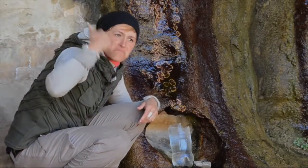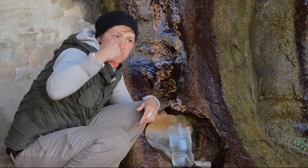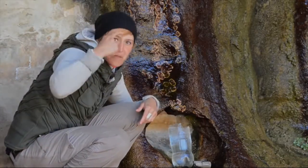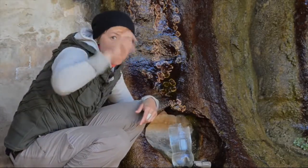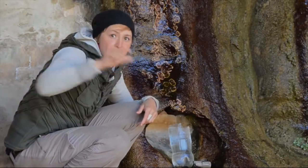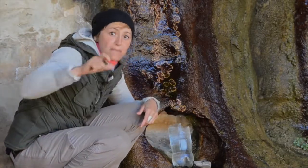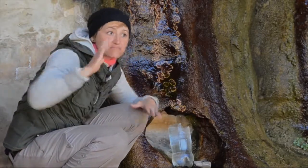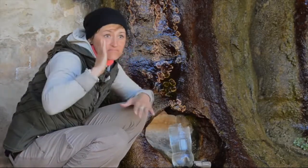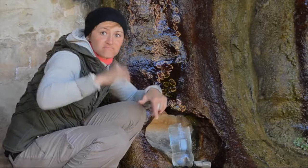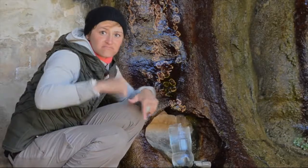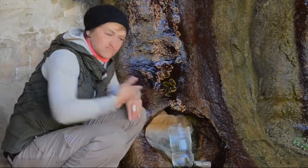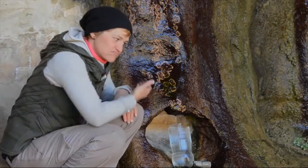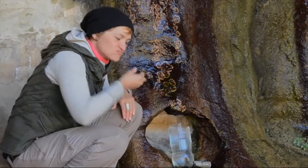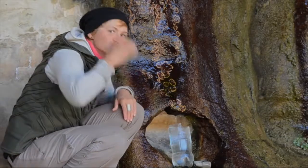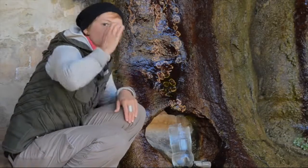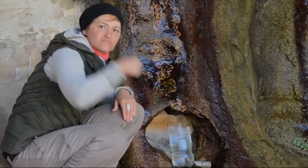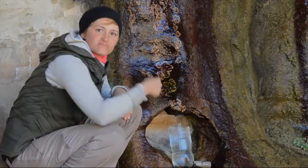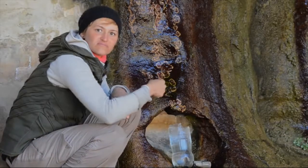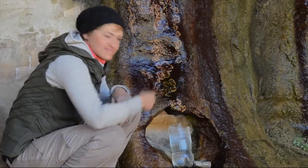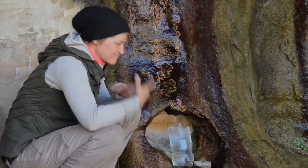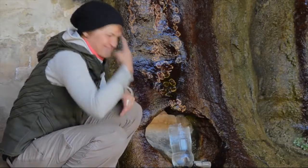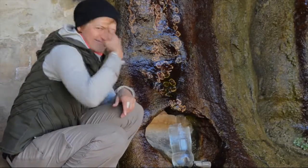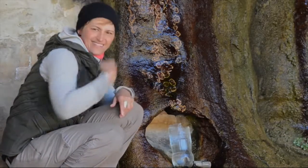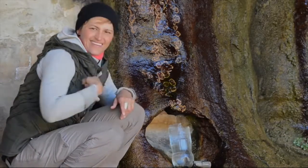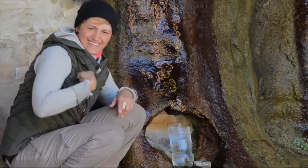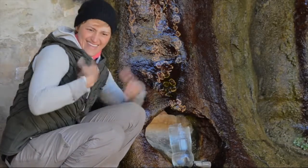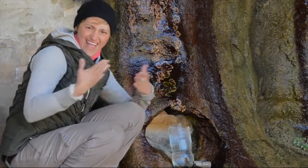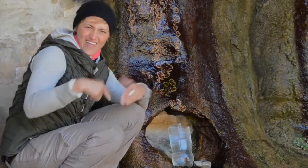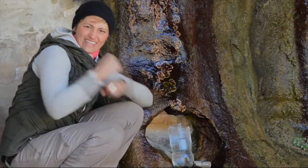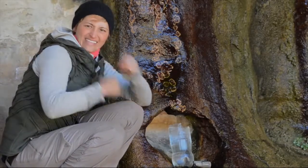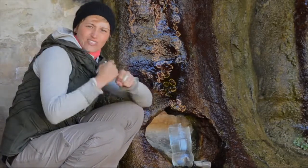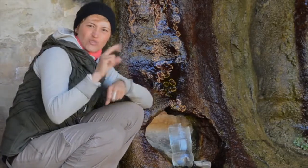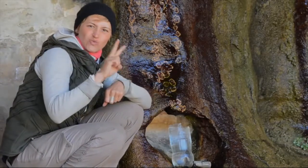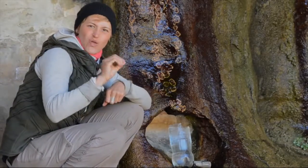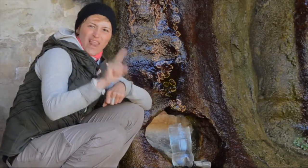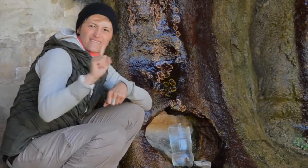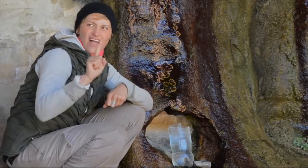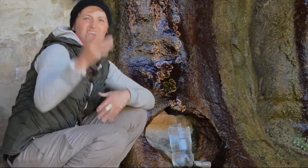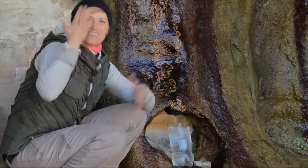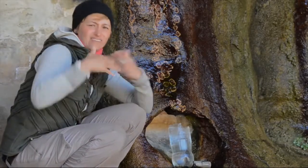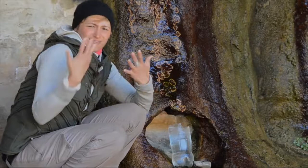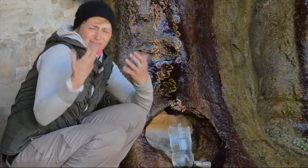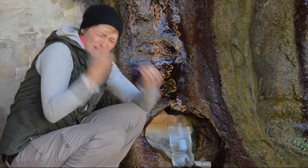People living here drink this water too. Imagine this, drinking the same water now in